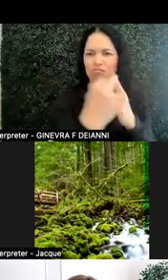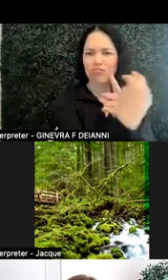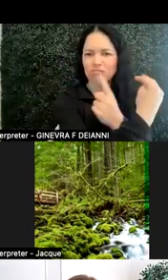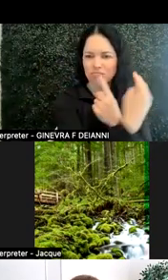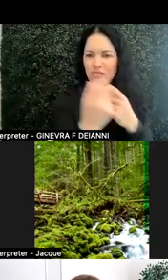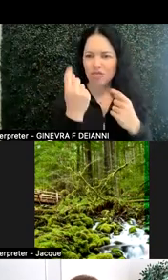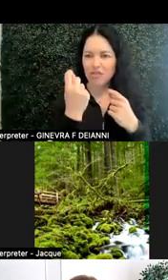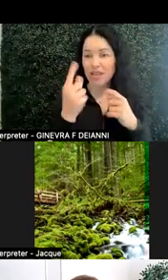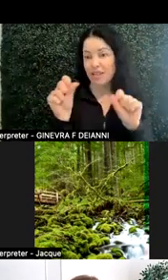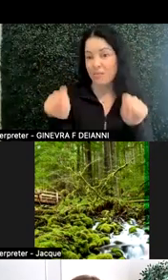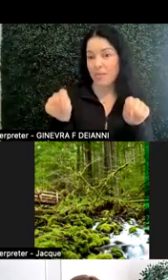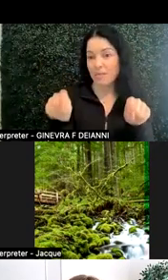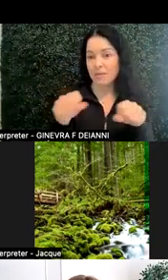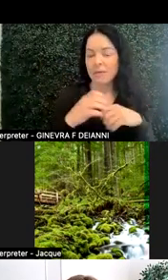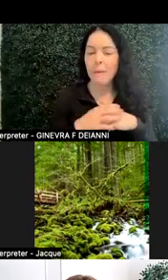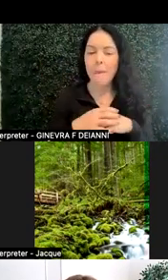So basically helping each other.